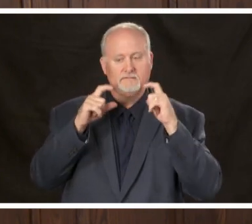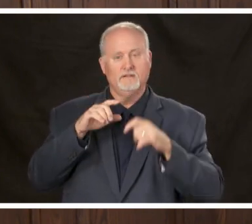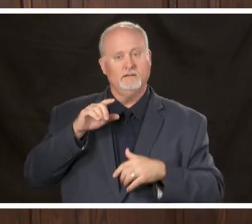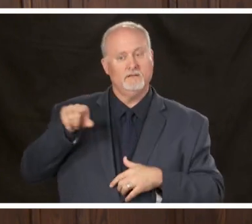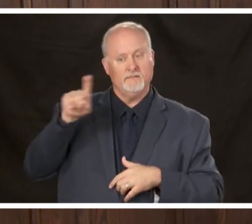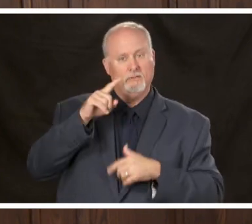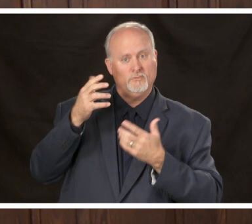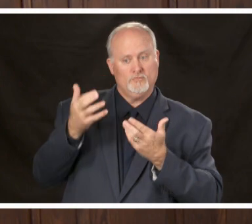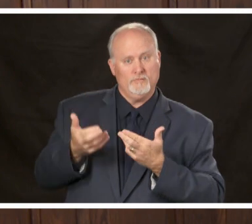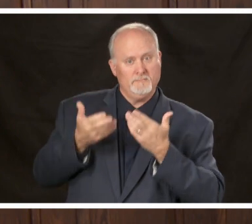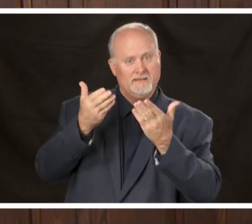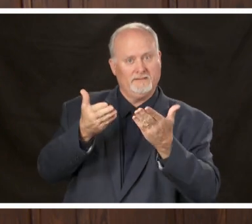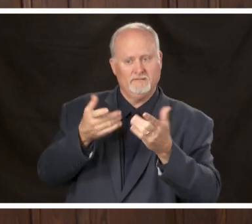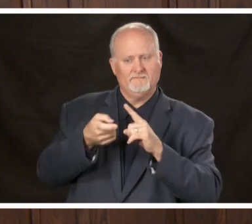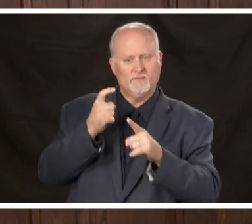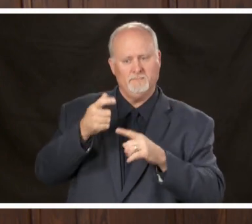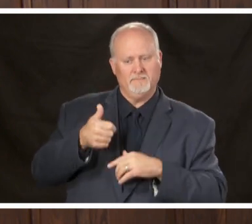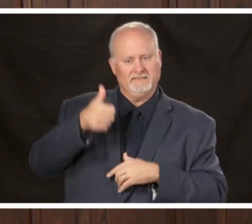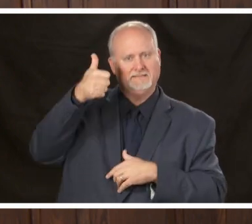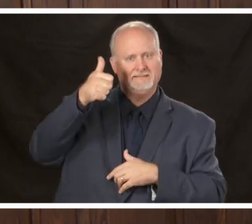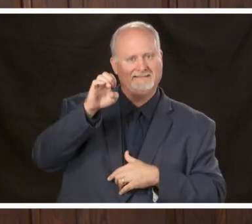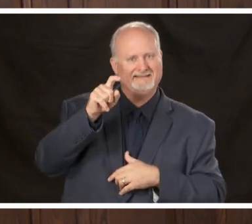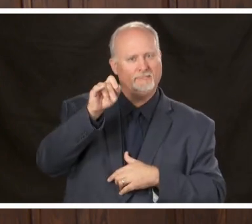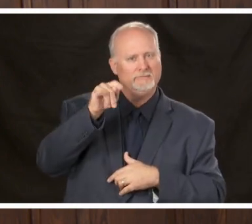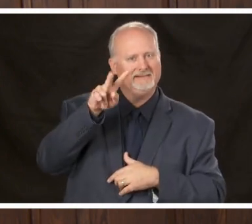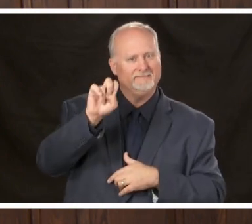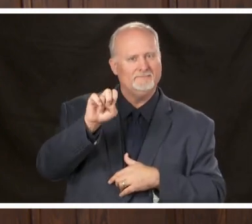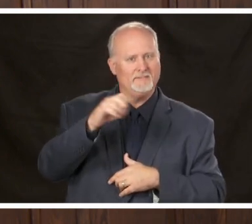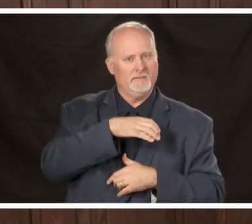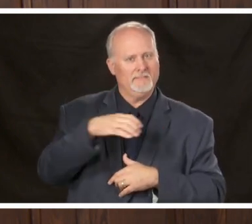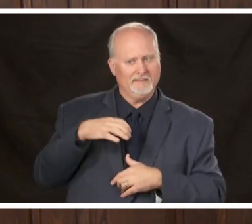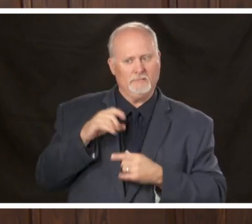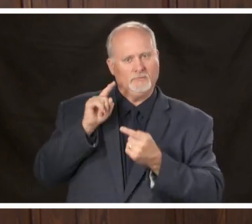even made from the executive committee to the actual governor of the state of